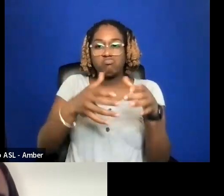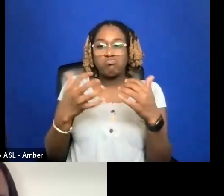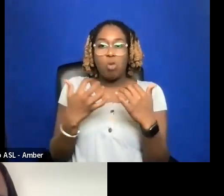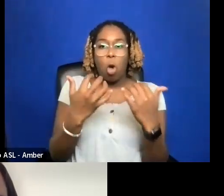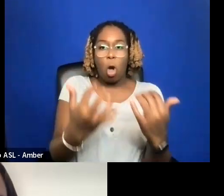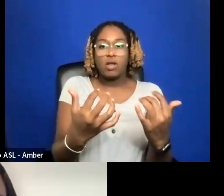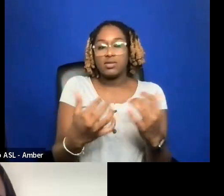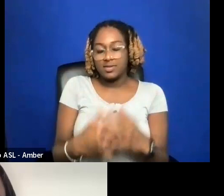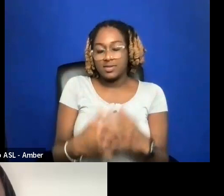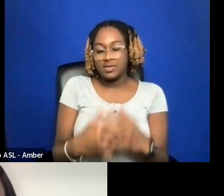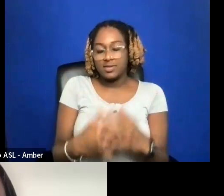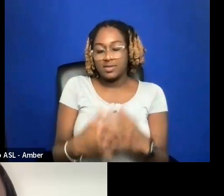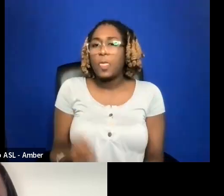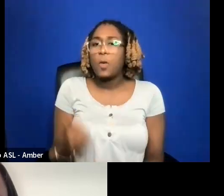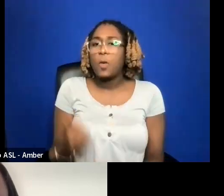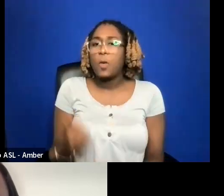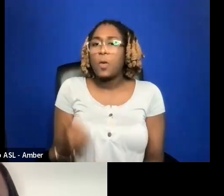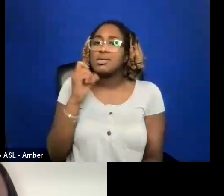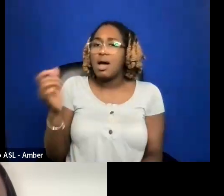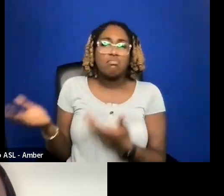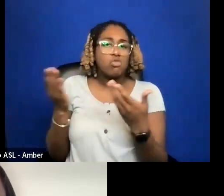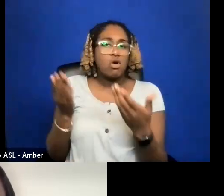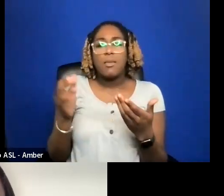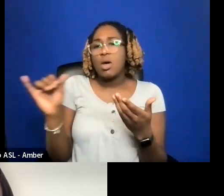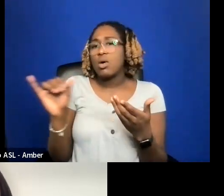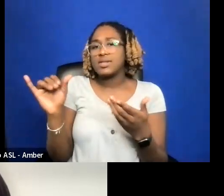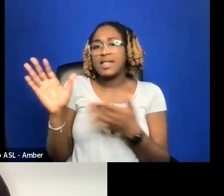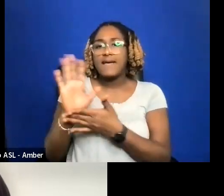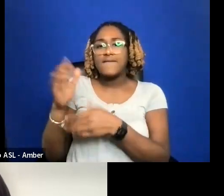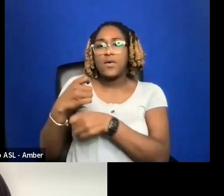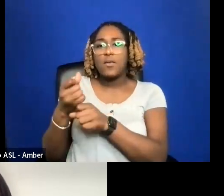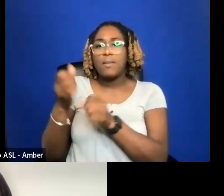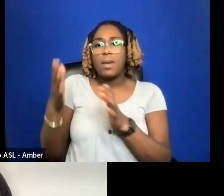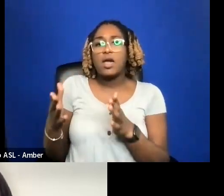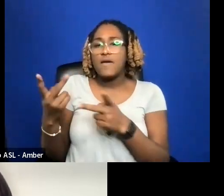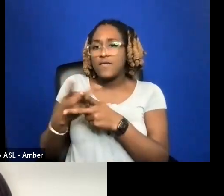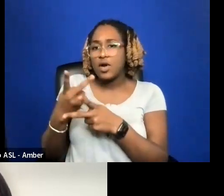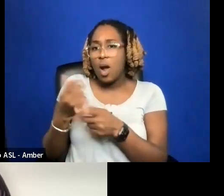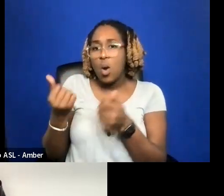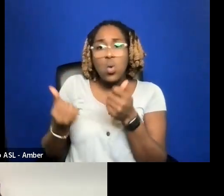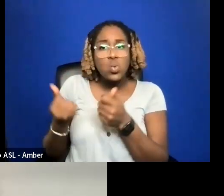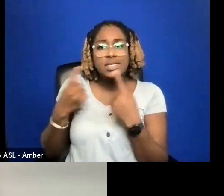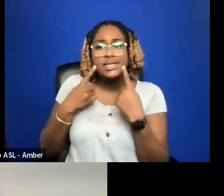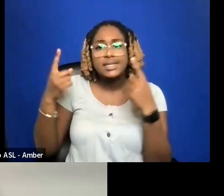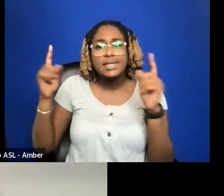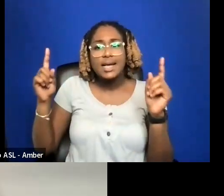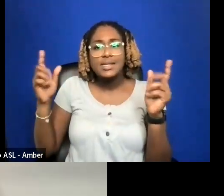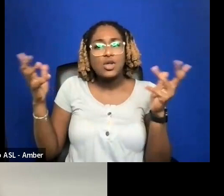DIRECTLY IS ALSO AS A FILMMAKER FIGURING OUT WHAT SUCCESS OR WHAT THE DIFFERENT TYPES OF SUCCESS